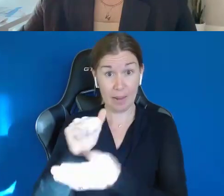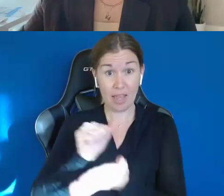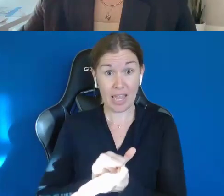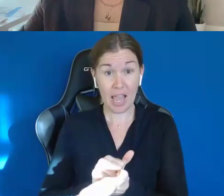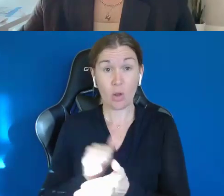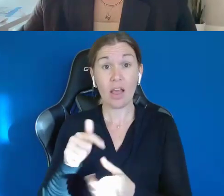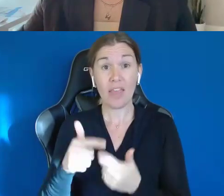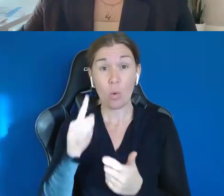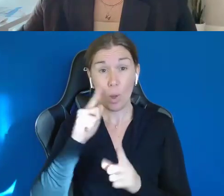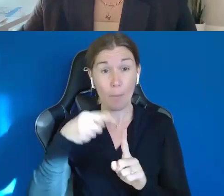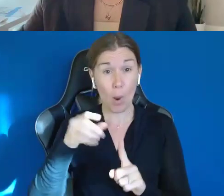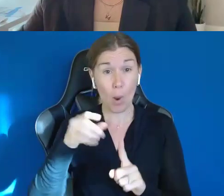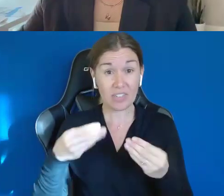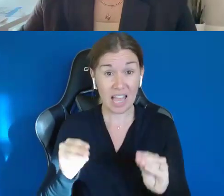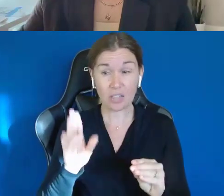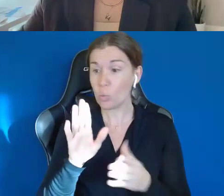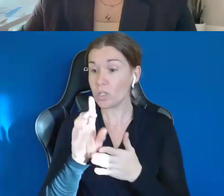They're going to design something specifically for you.